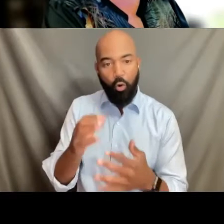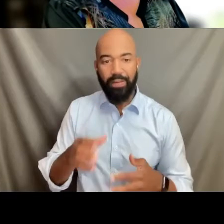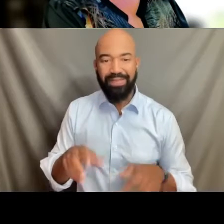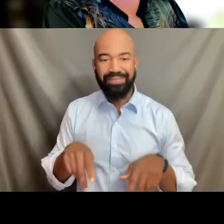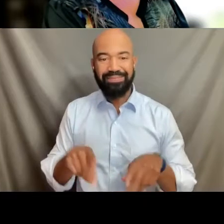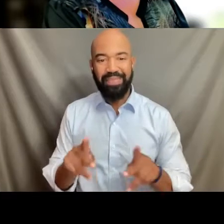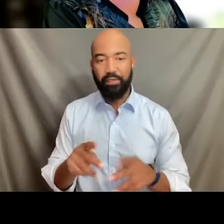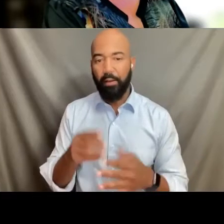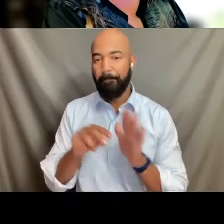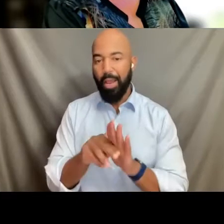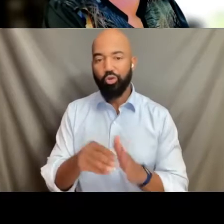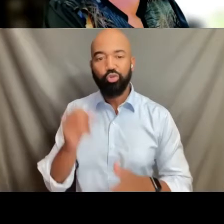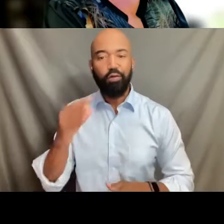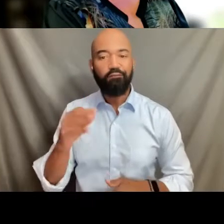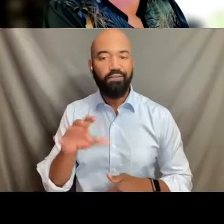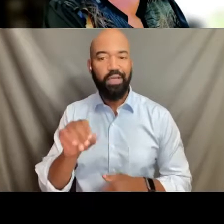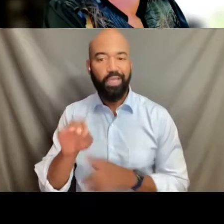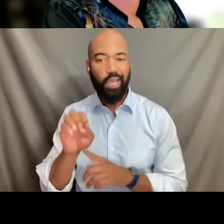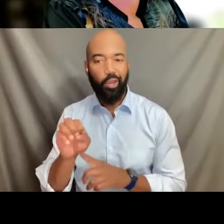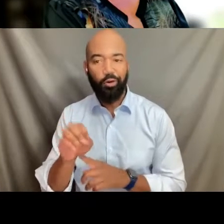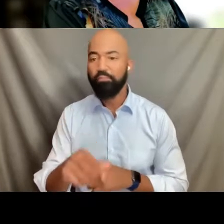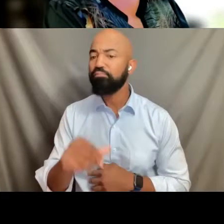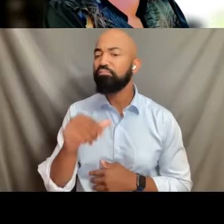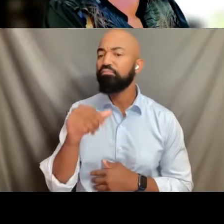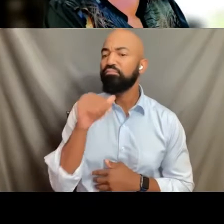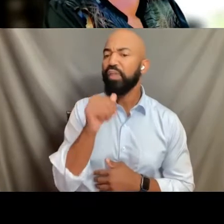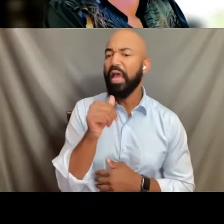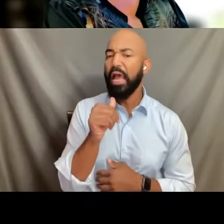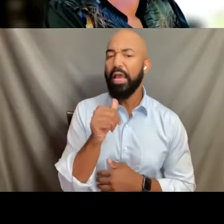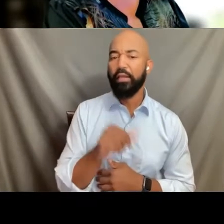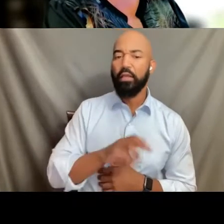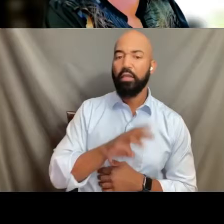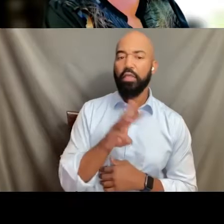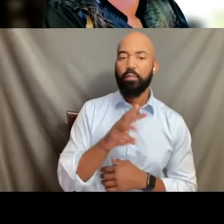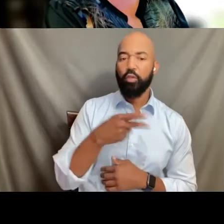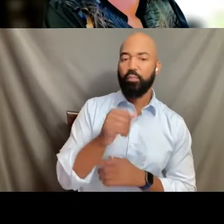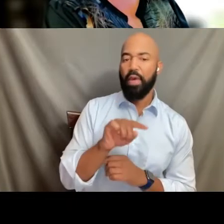rather than the wpath, the world psychological.